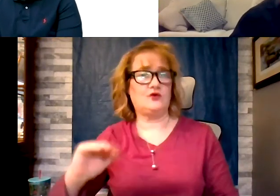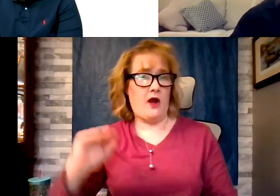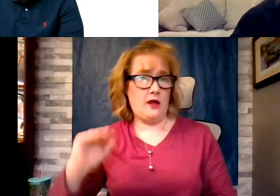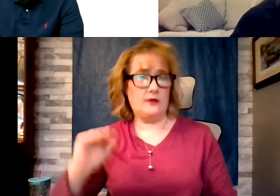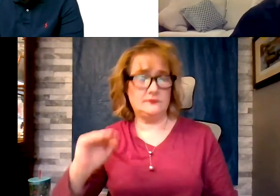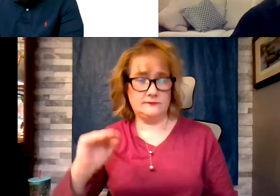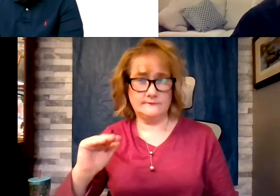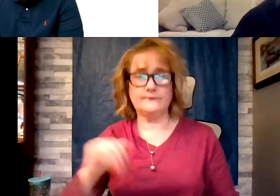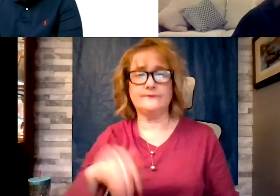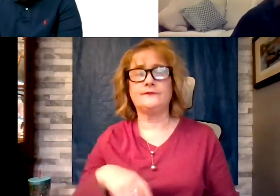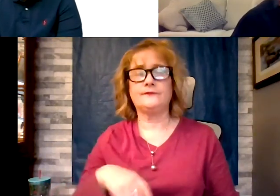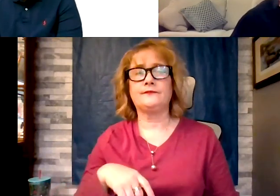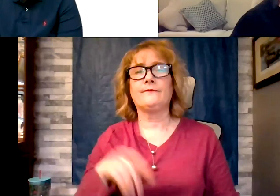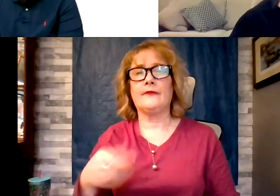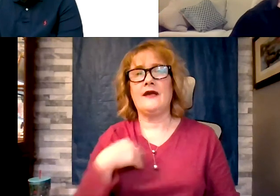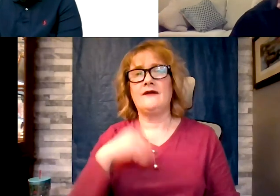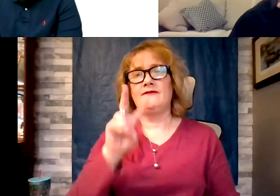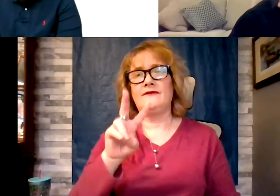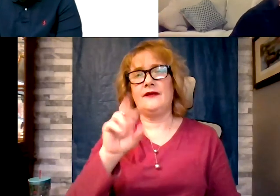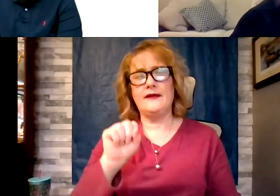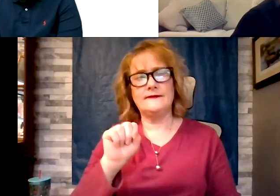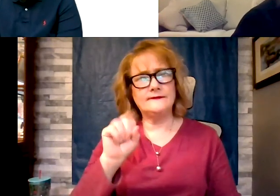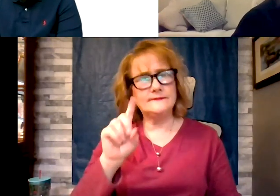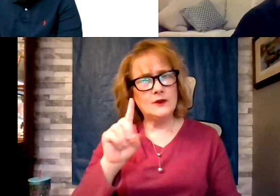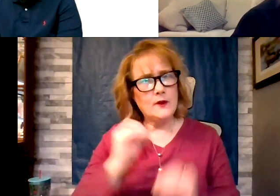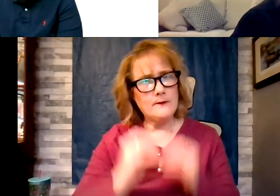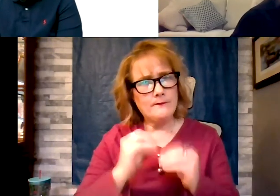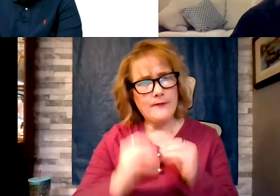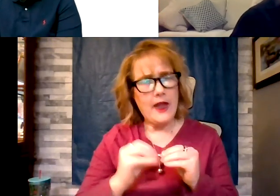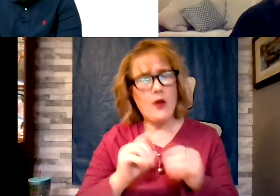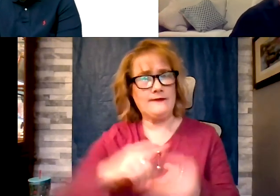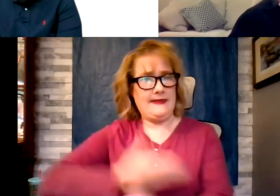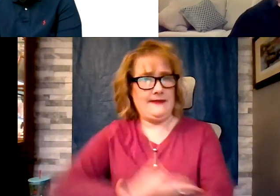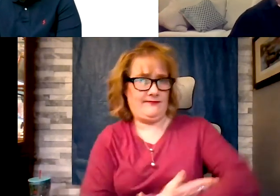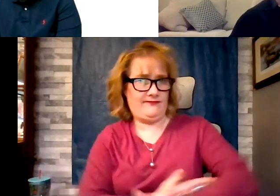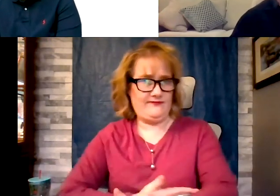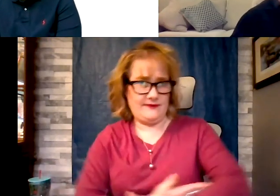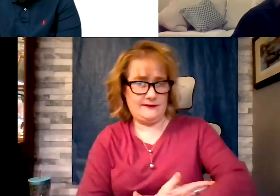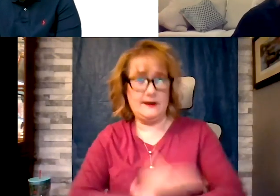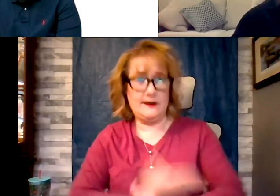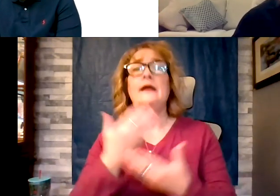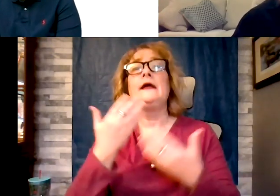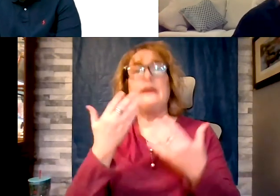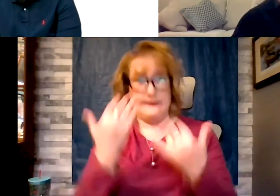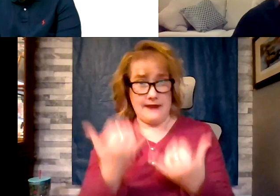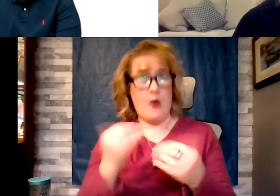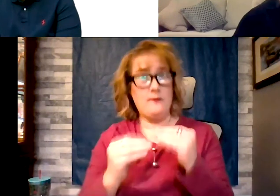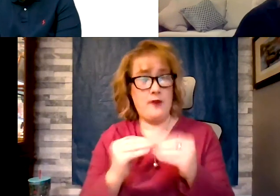child that has DSD repair as infant. Though it's repaired can complications occur throughout